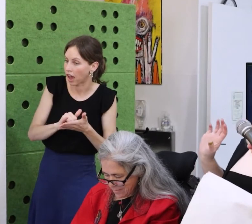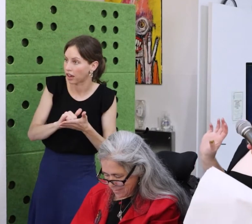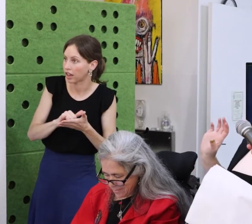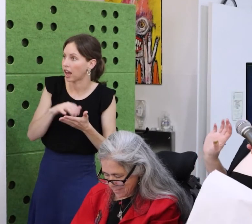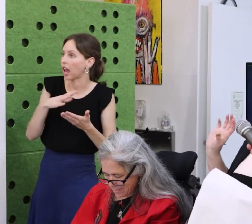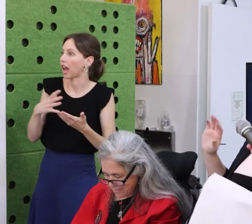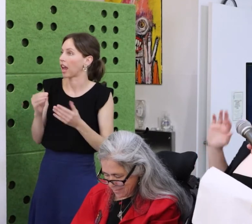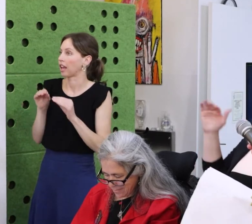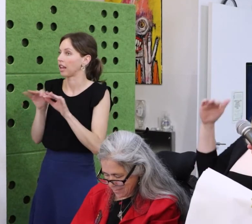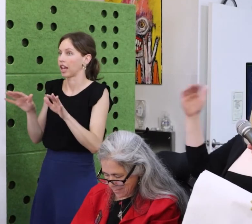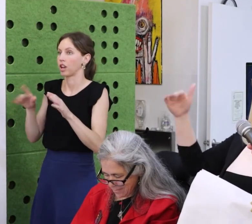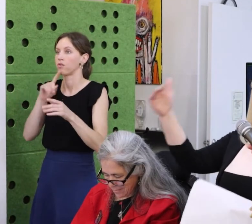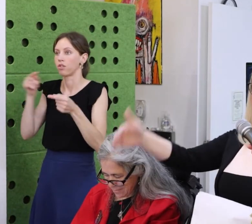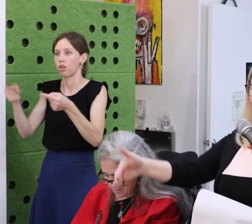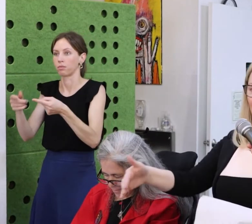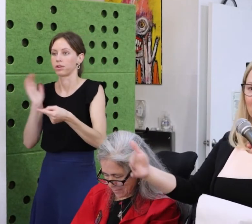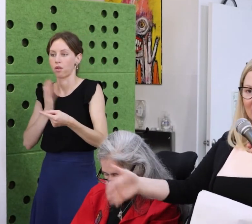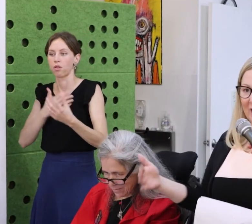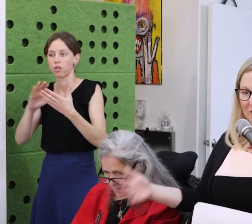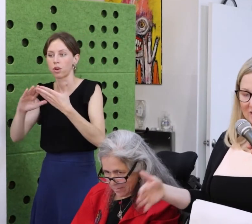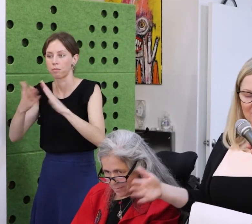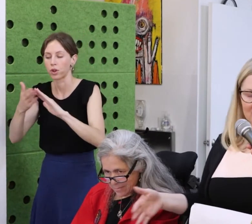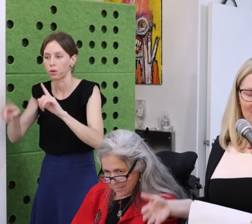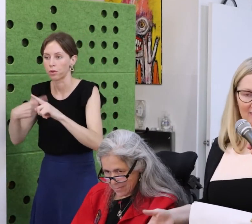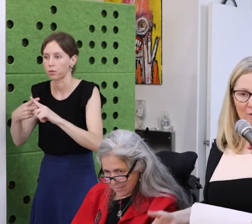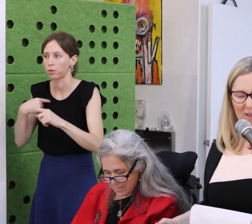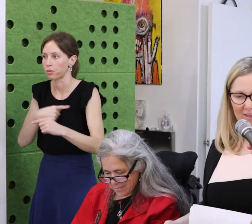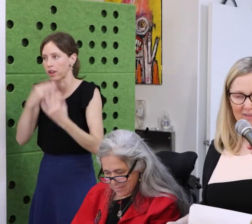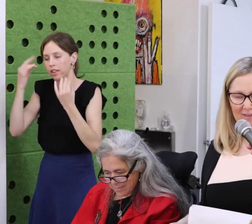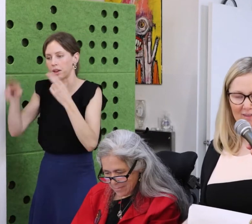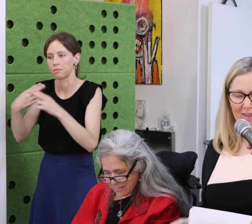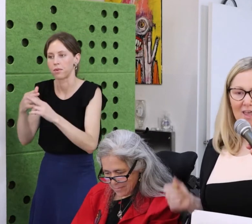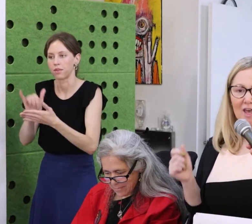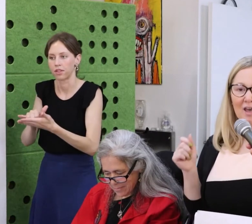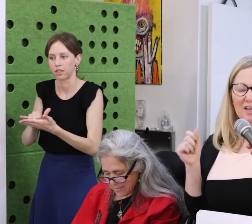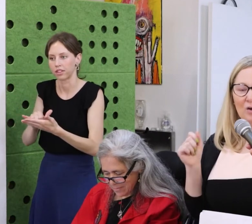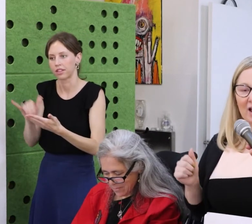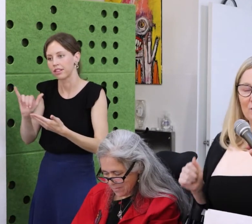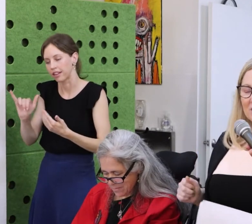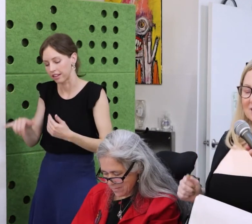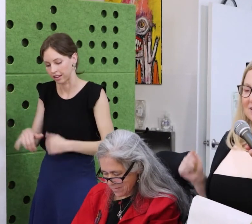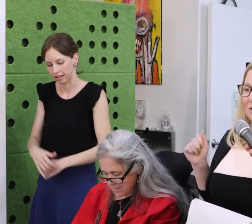scored in the 98th percentile, and read chapter books by age 6.